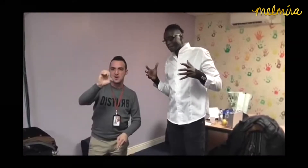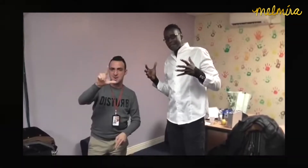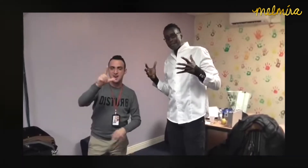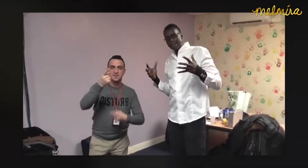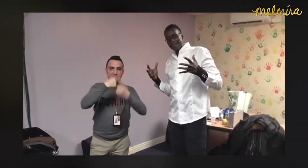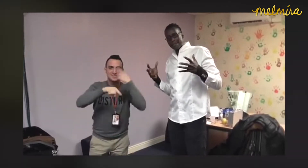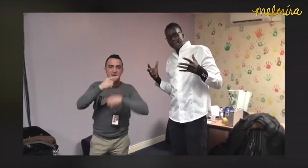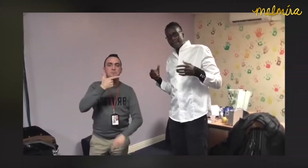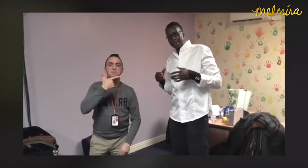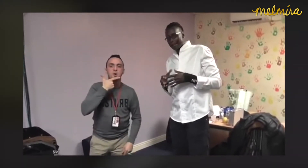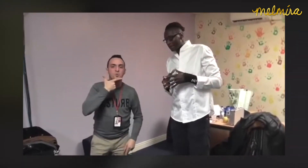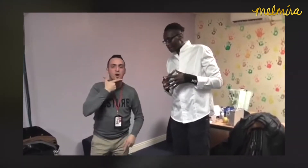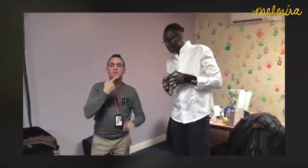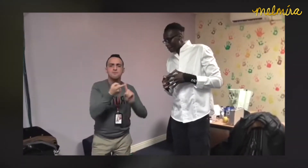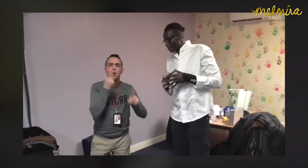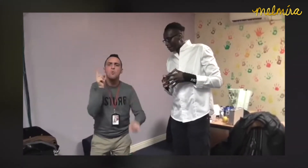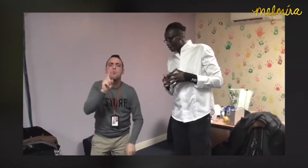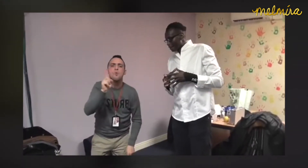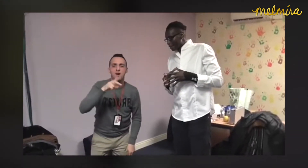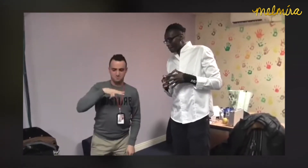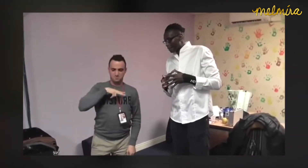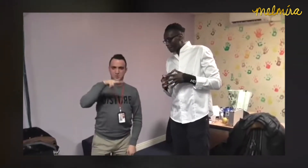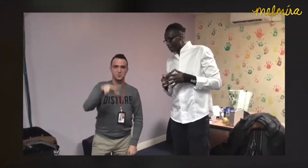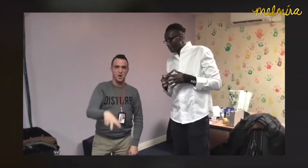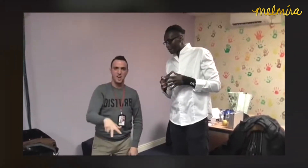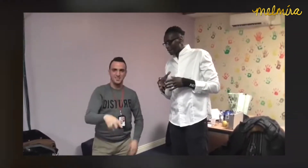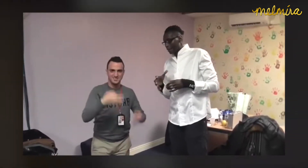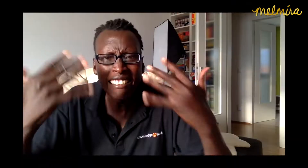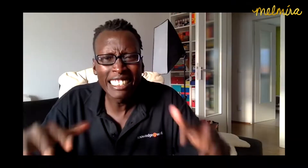My name is Uel and this is how you sign my name. I'm from Portugal.